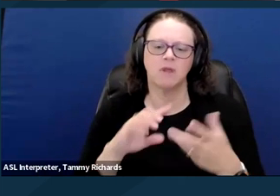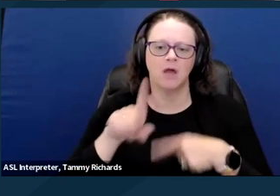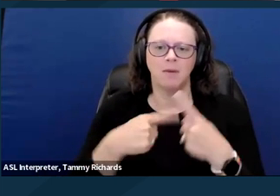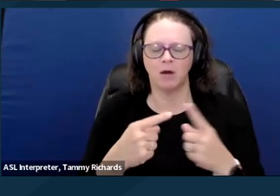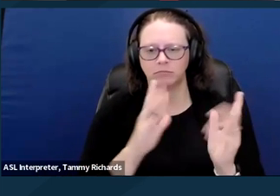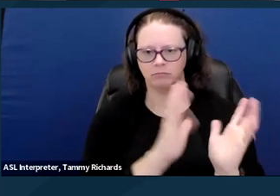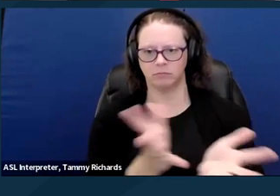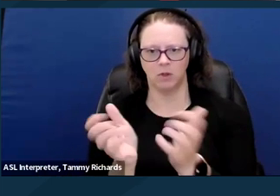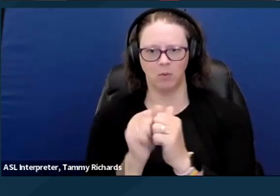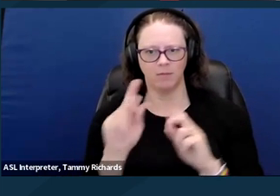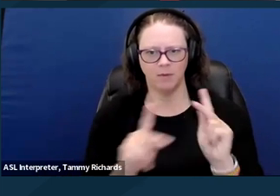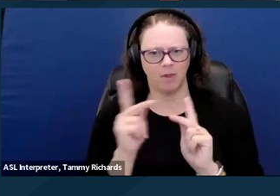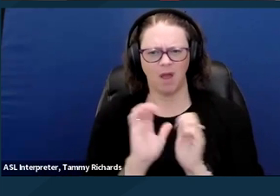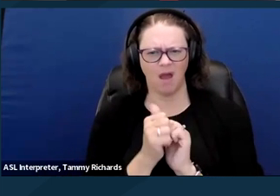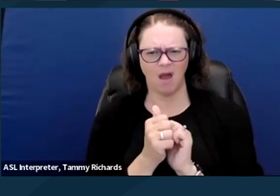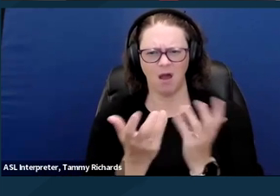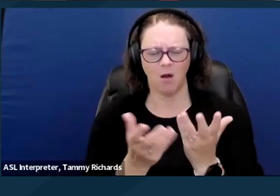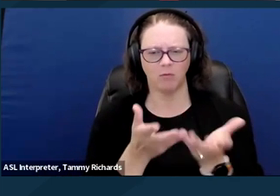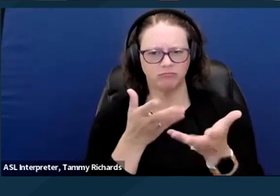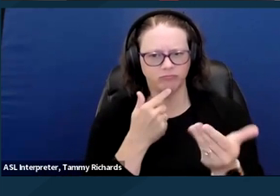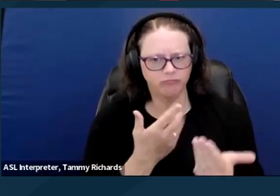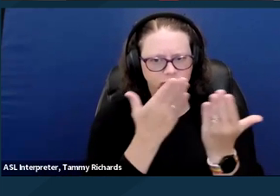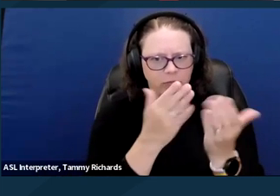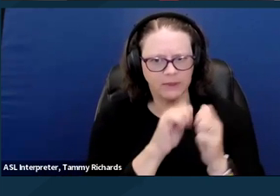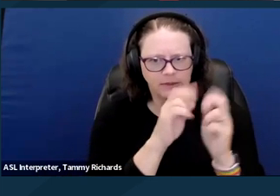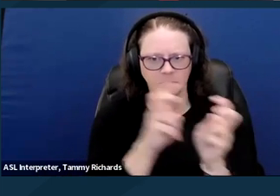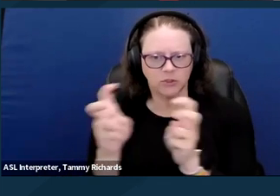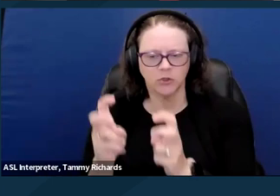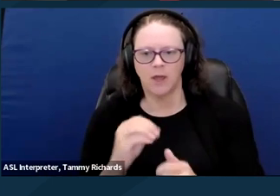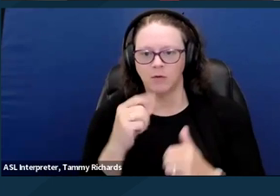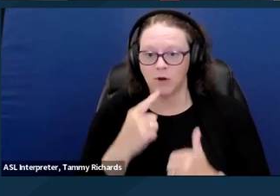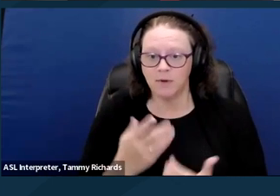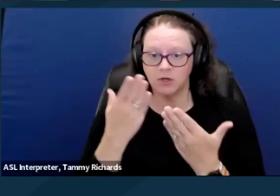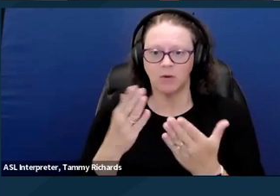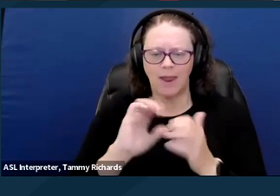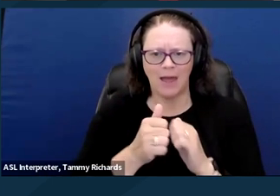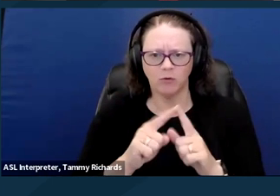about these issues and recommendations for how to talk with everyone from the media,